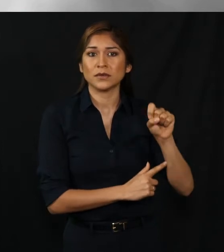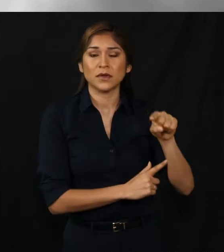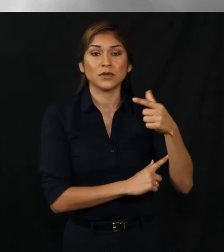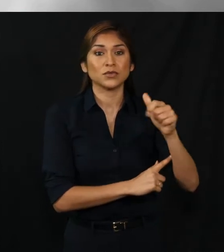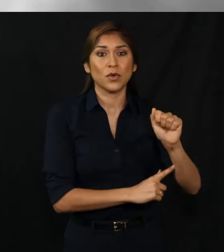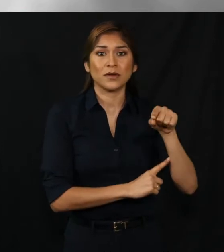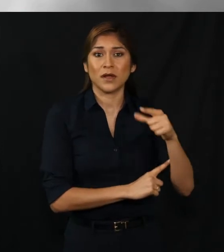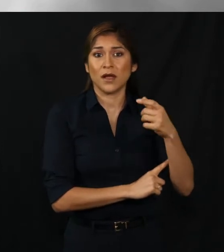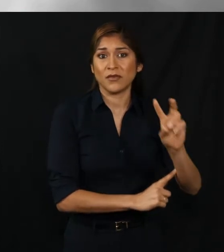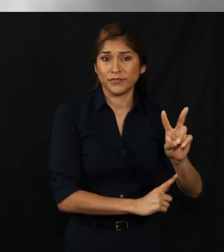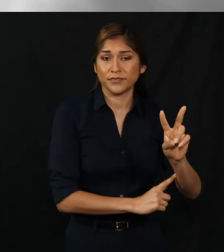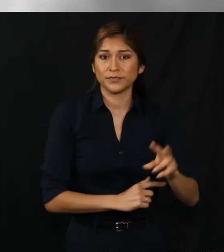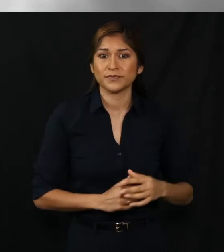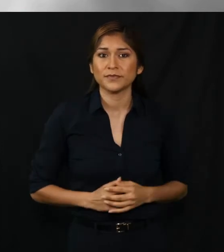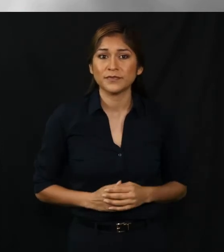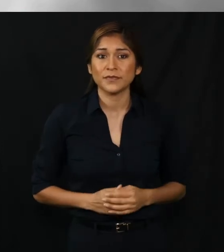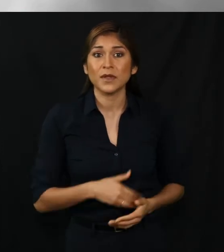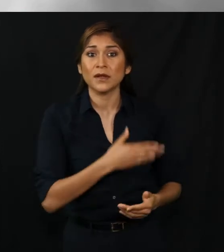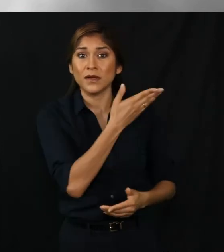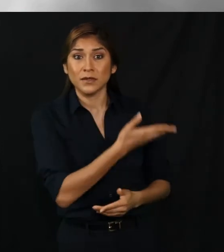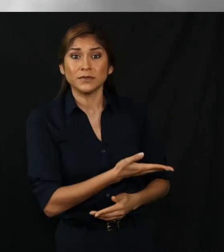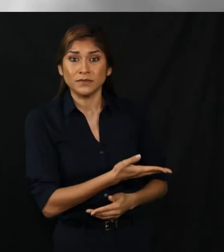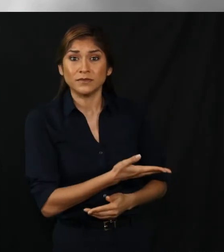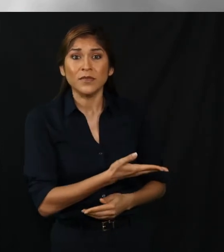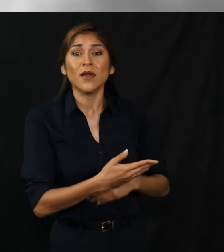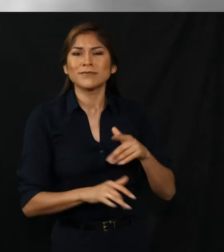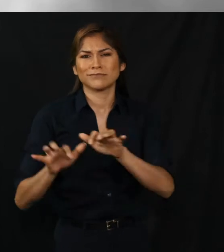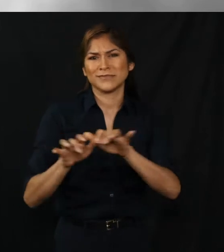Here you enter your first and last name,